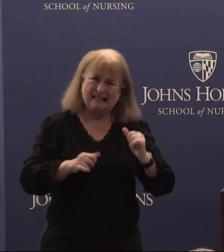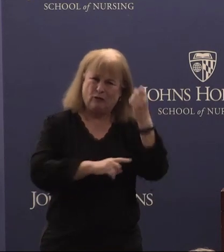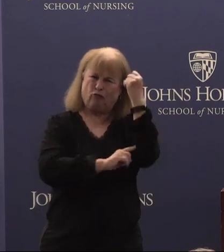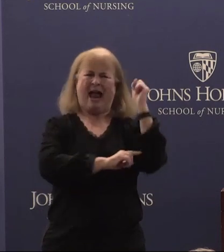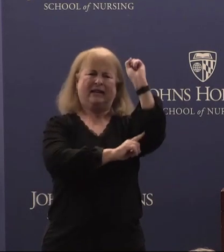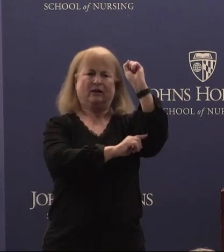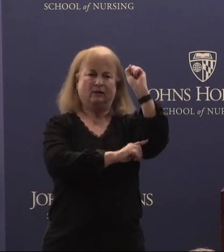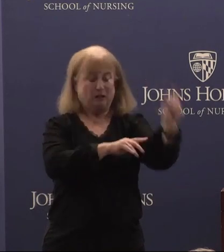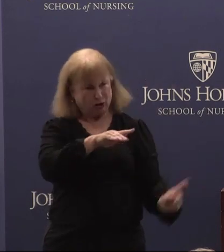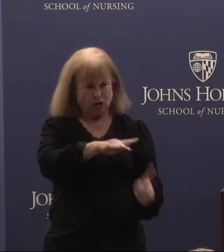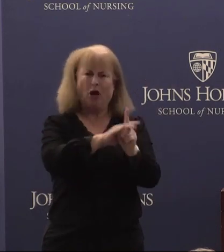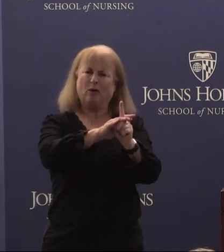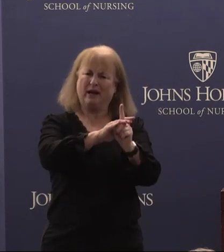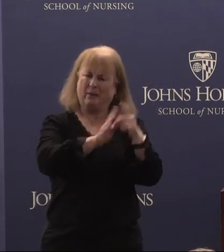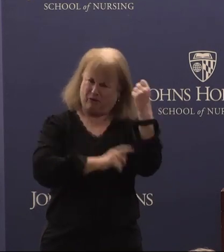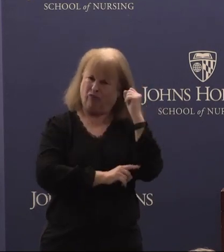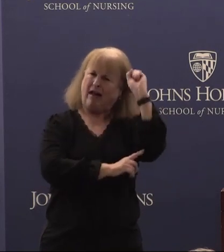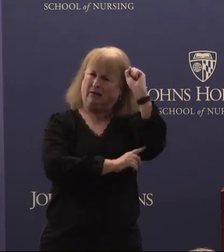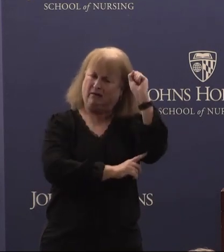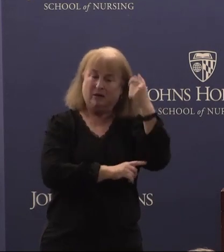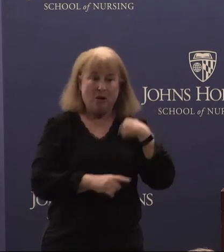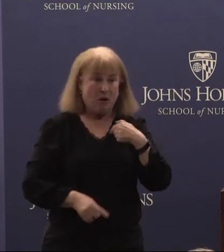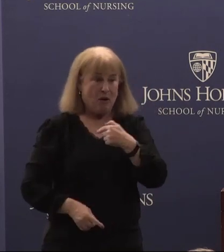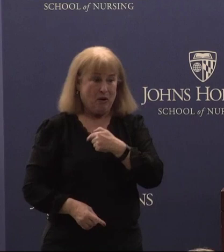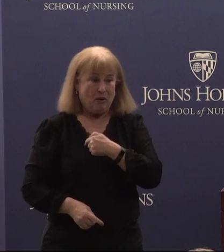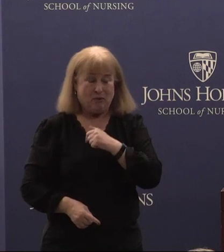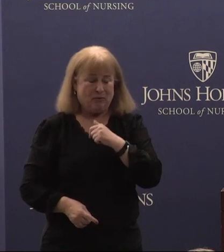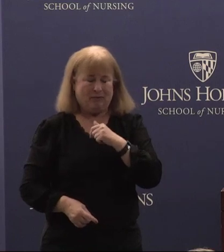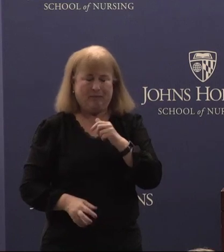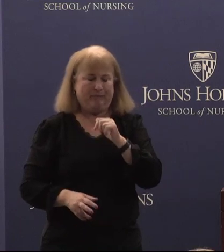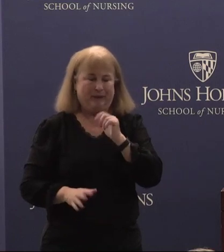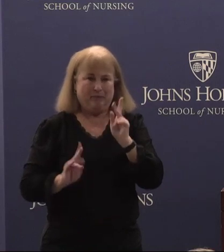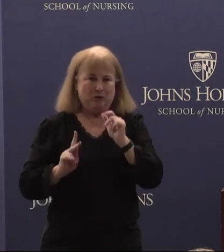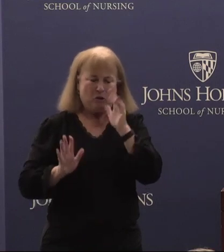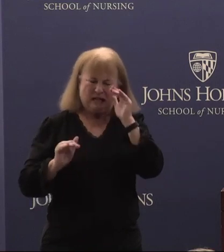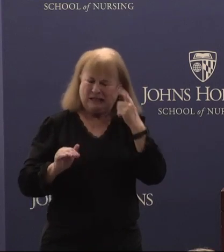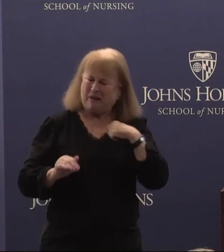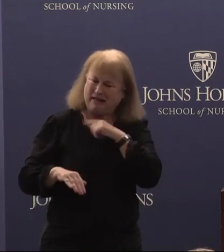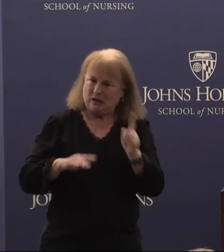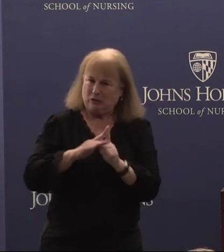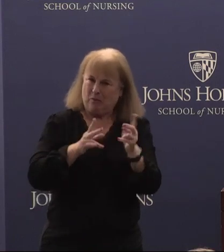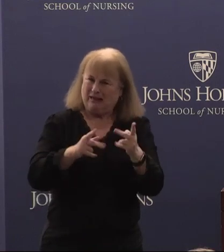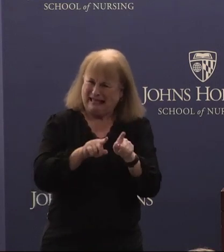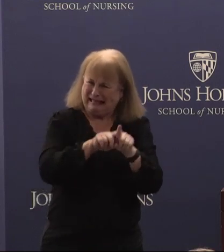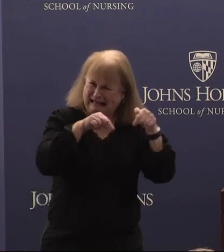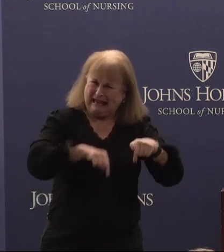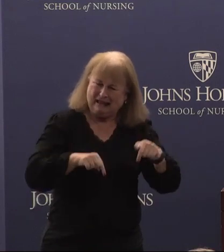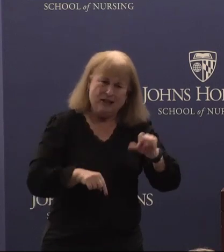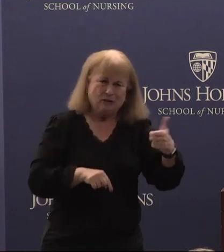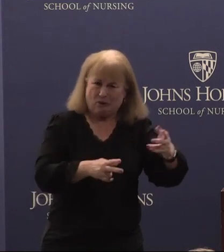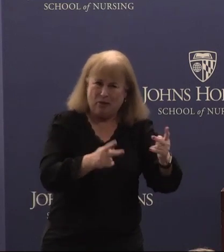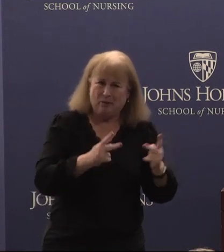showing up. We're not expected to be in places like this and so many other places and that really